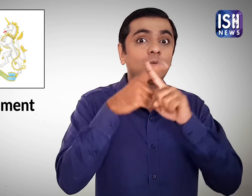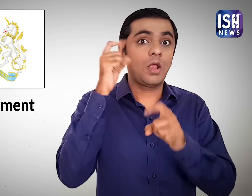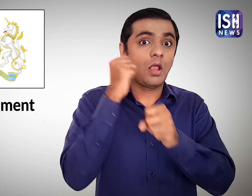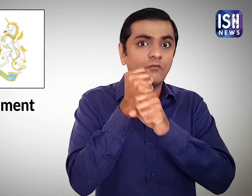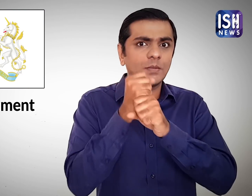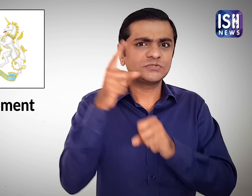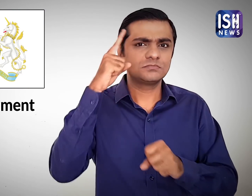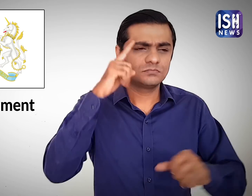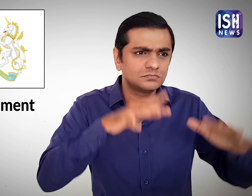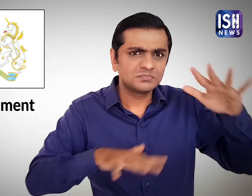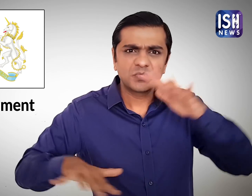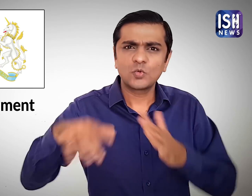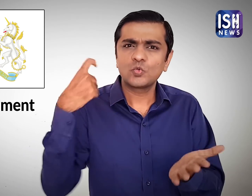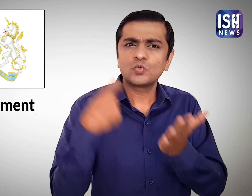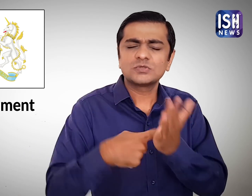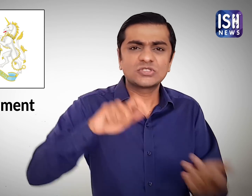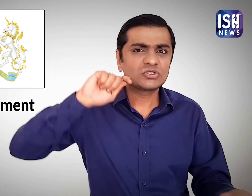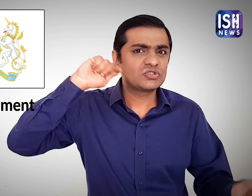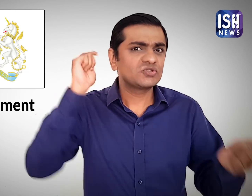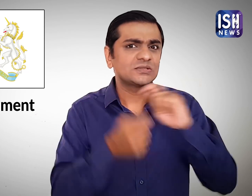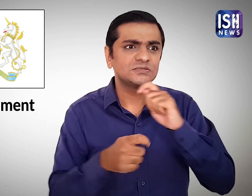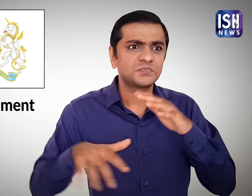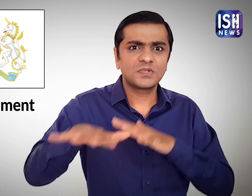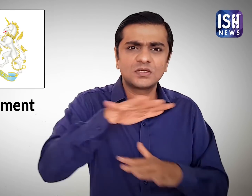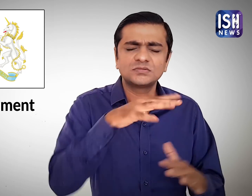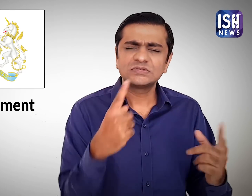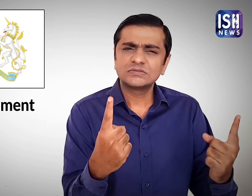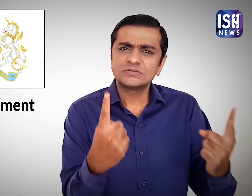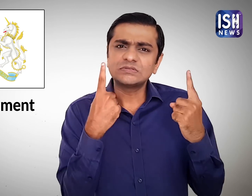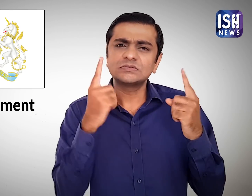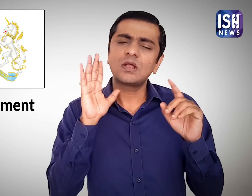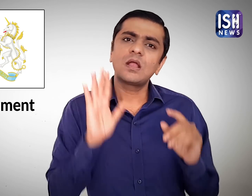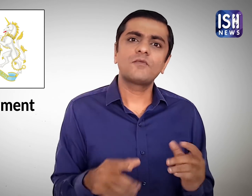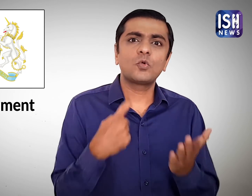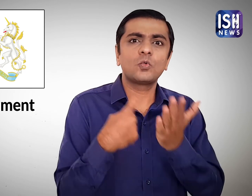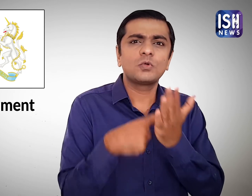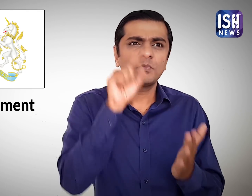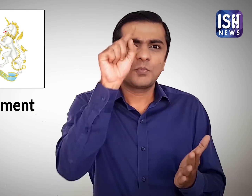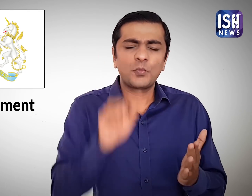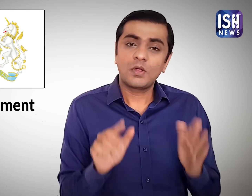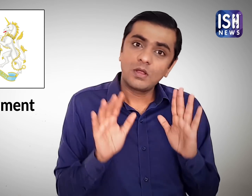This is why the UK government has introduced a new set of restrictions.